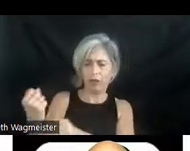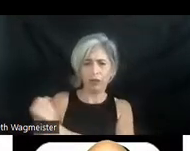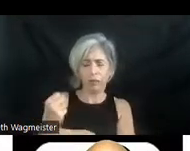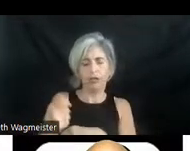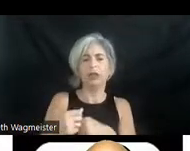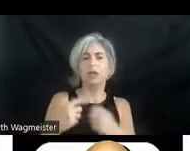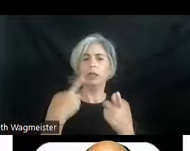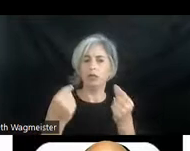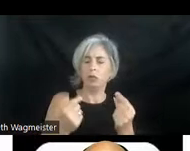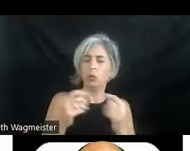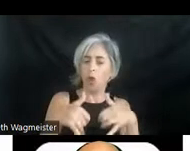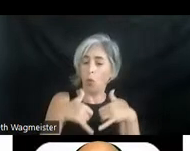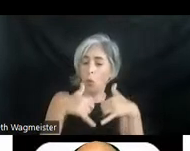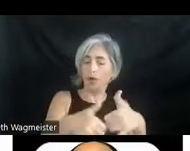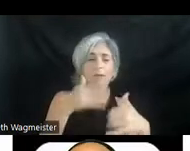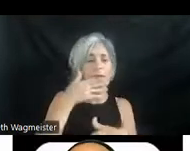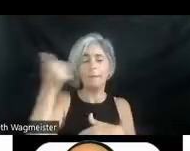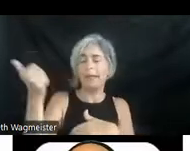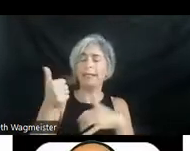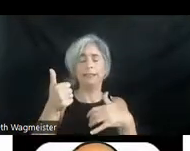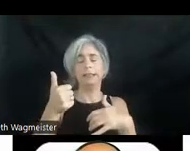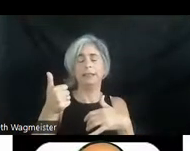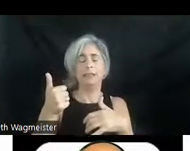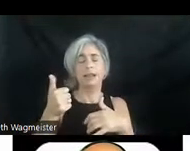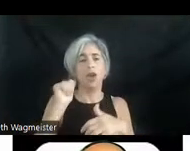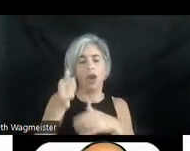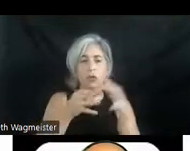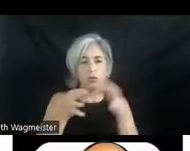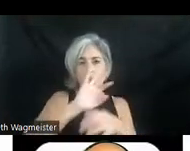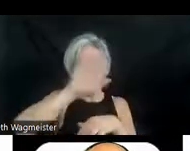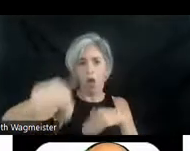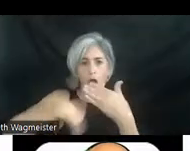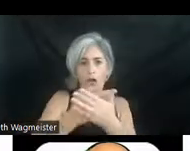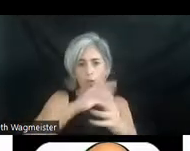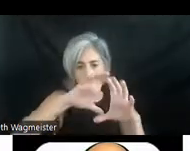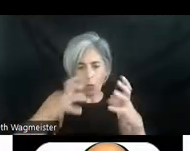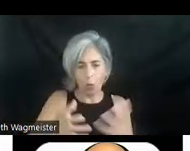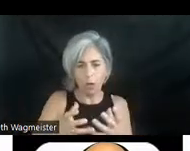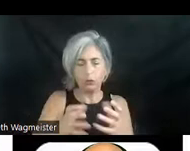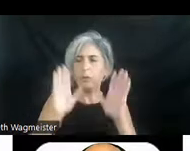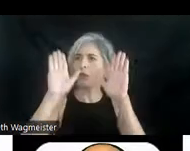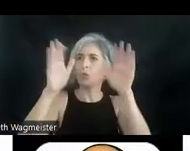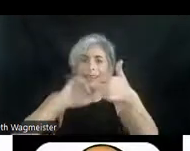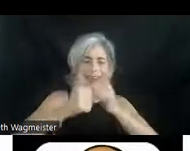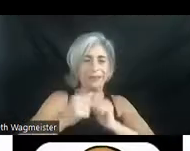for the best in audio description around the world. We have a great contest for blind kids